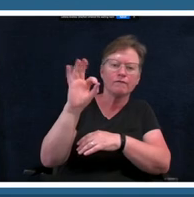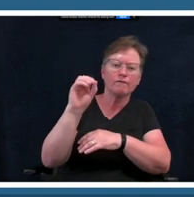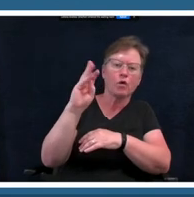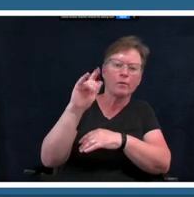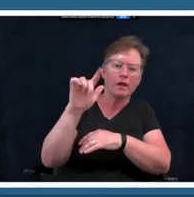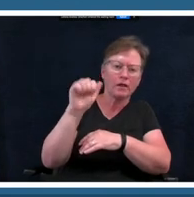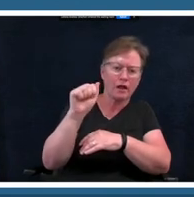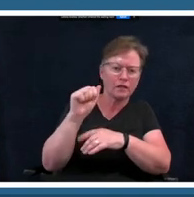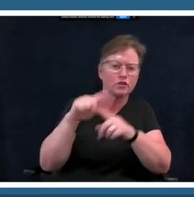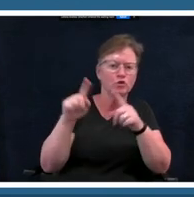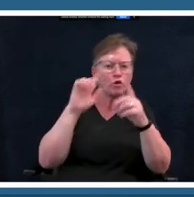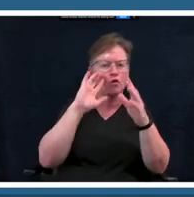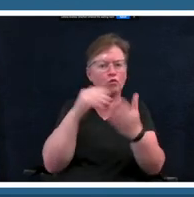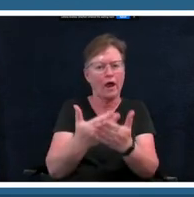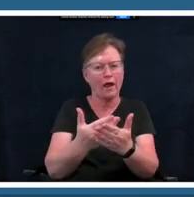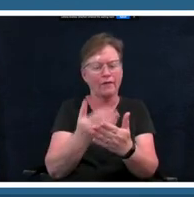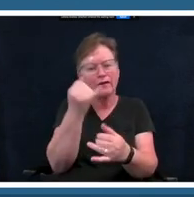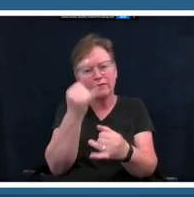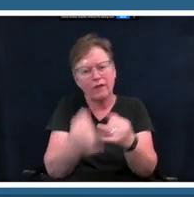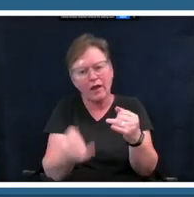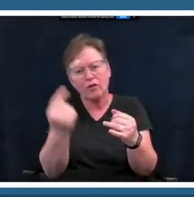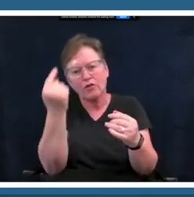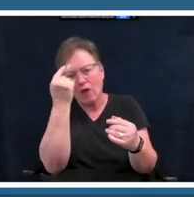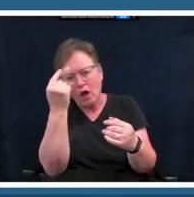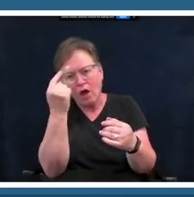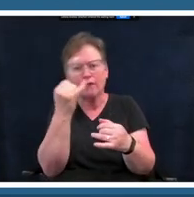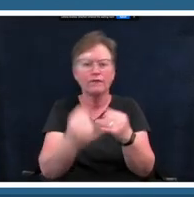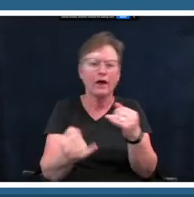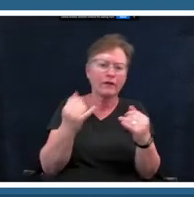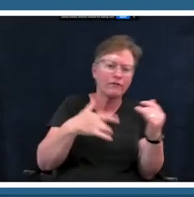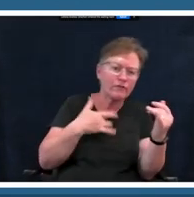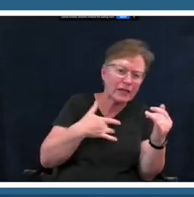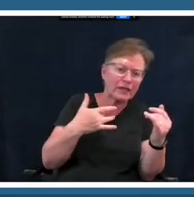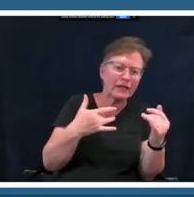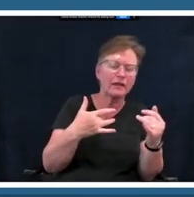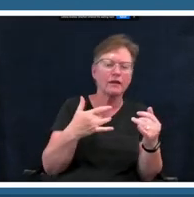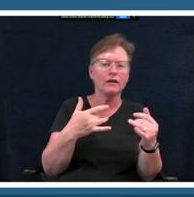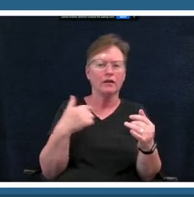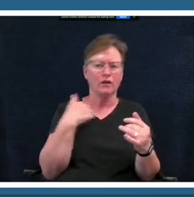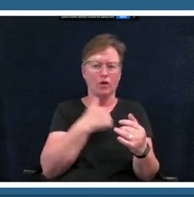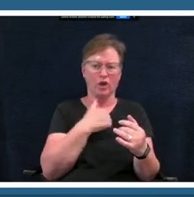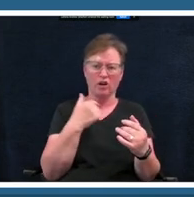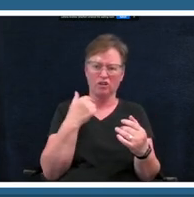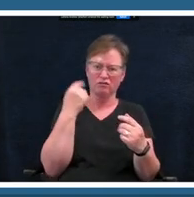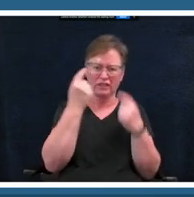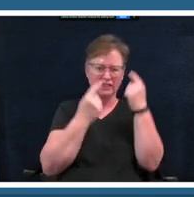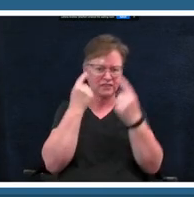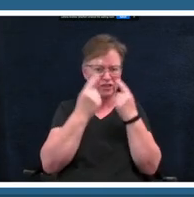thought a final feeling and we're considering feelings all the